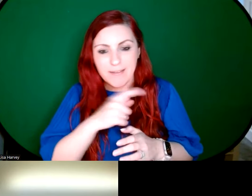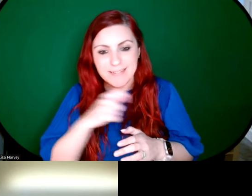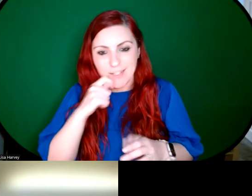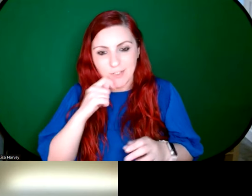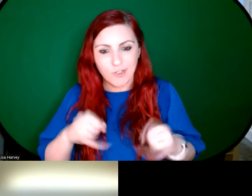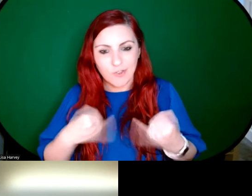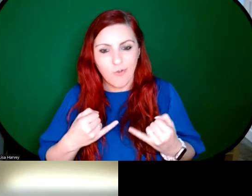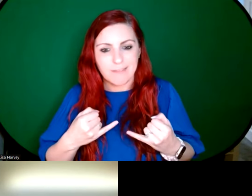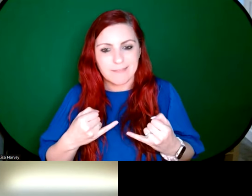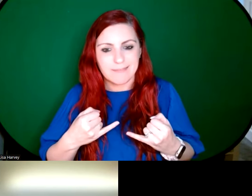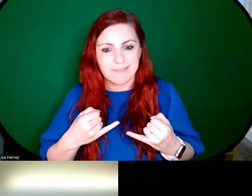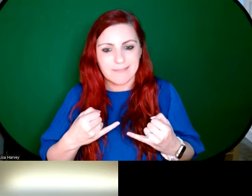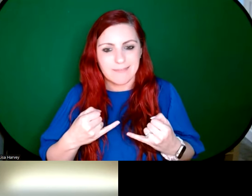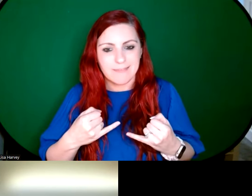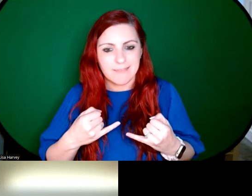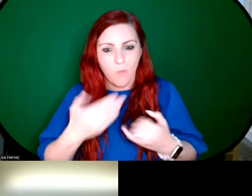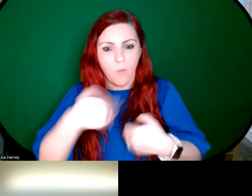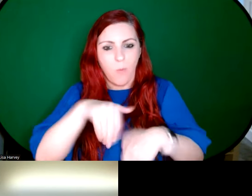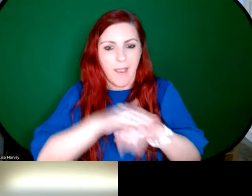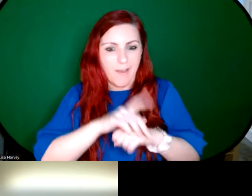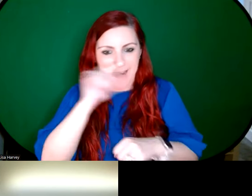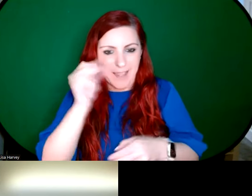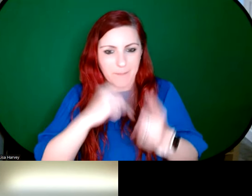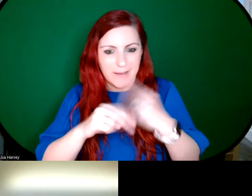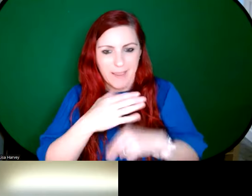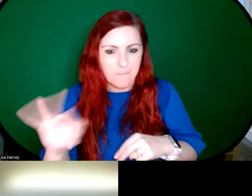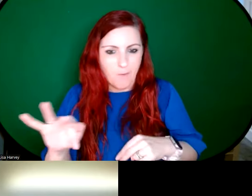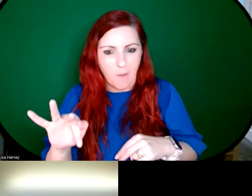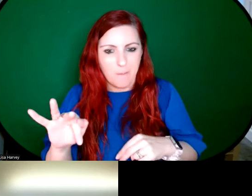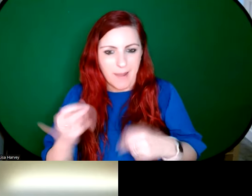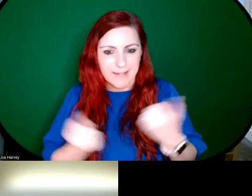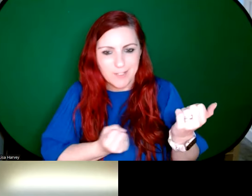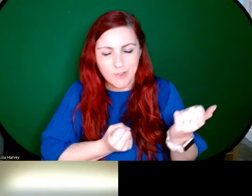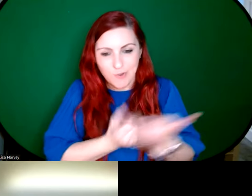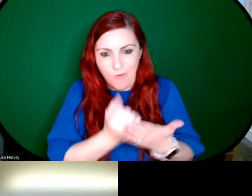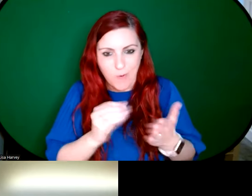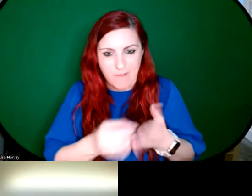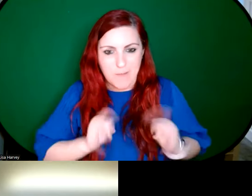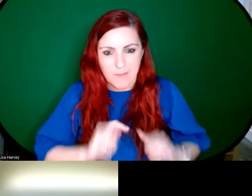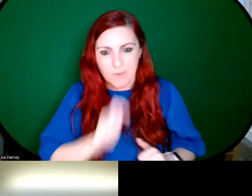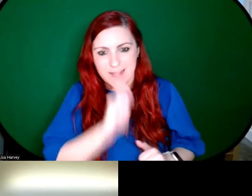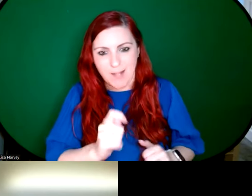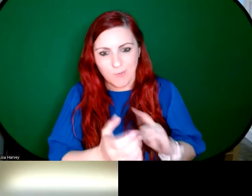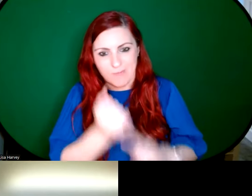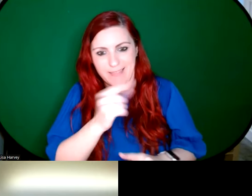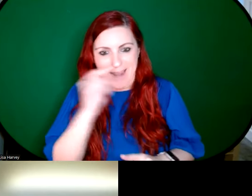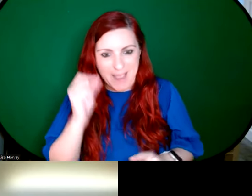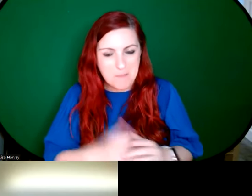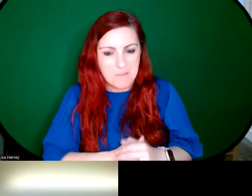the name An Túr Ghloine. That's quite the story you have to tell to get to the name, but really interesting!